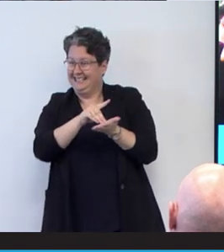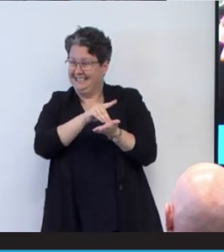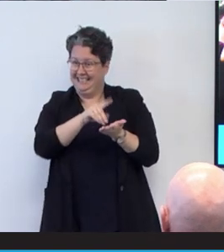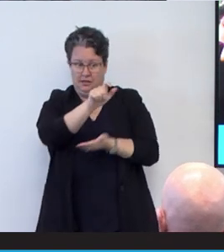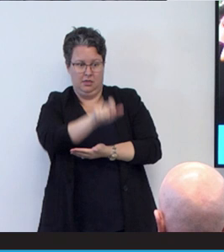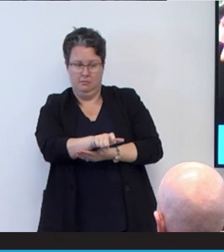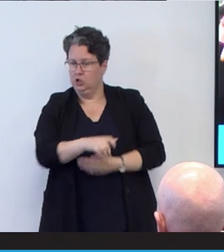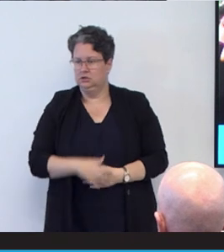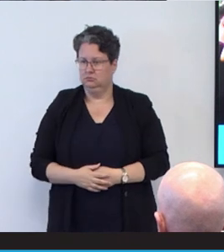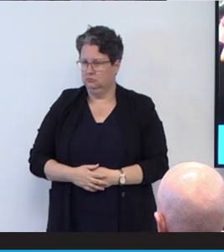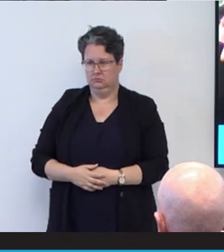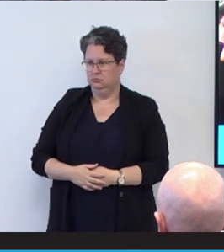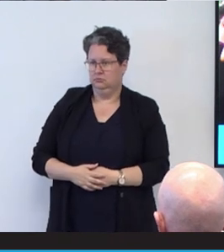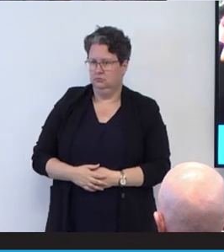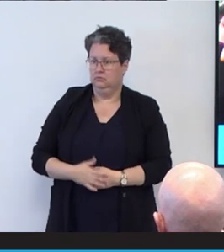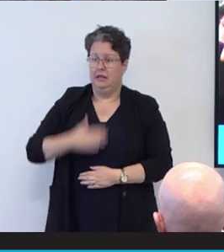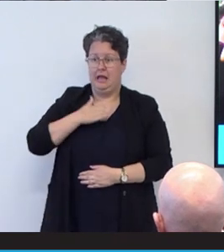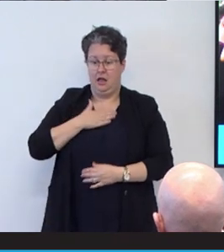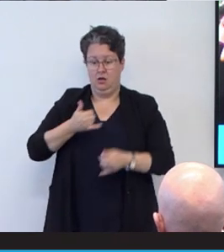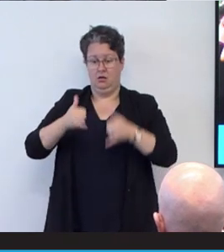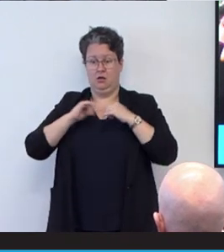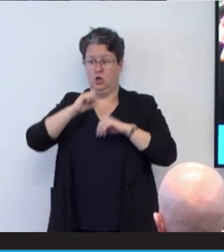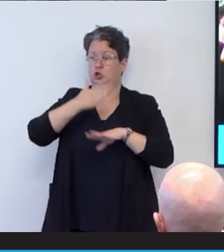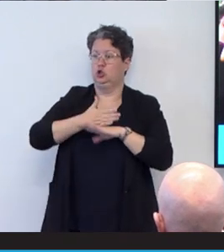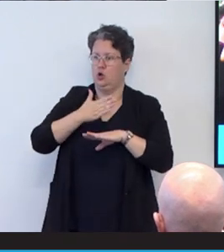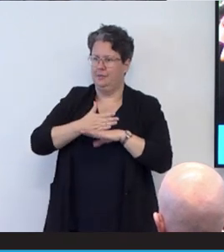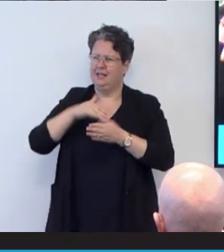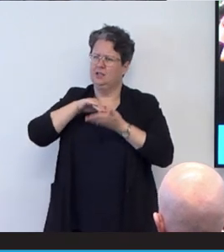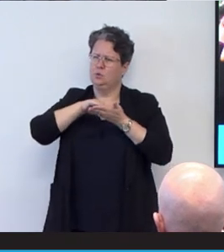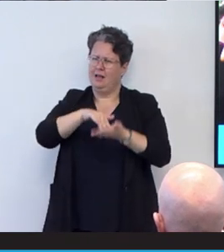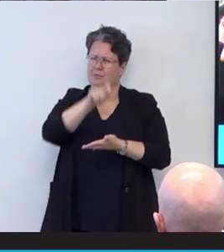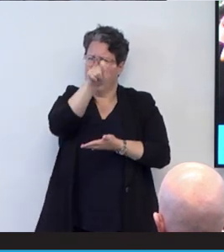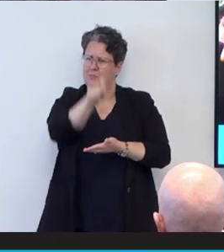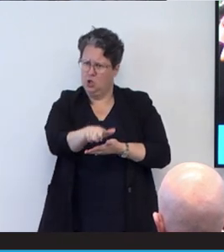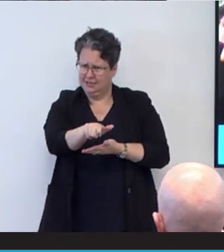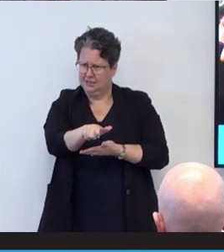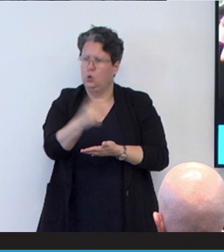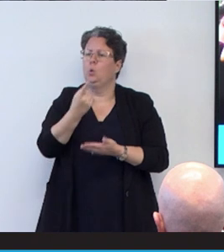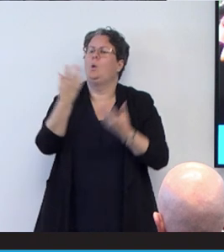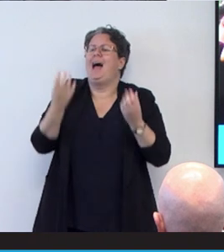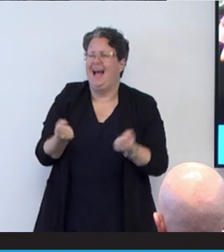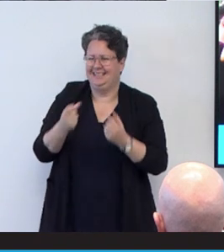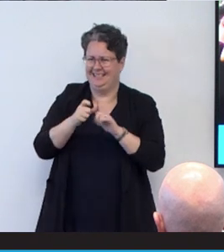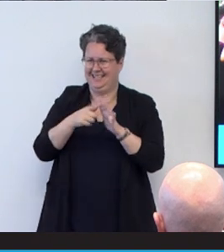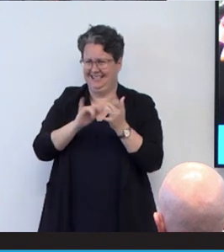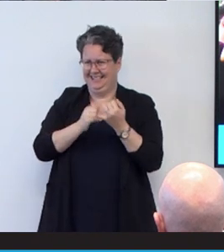Our job as a doctor is to help a person who has a disease. And those two things